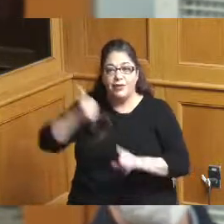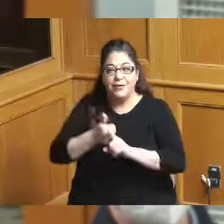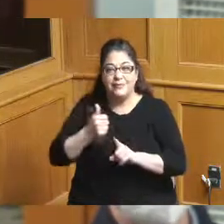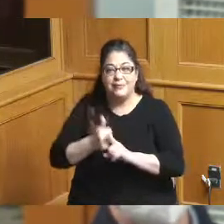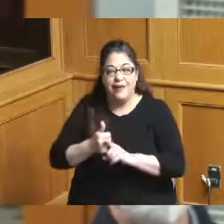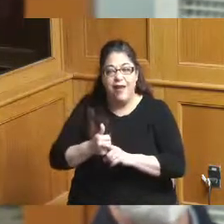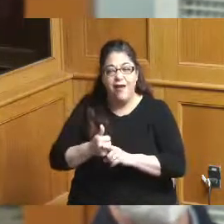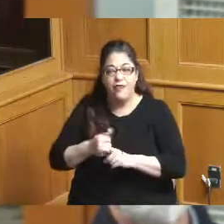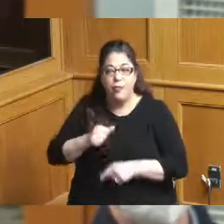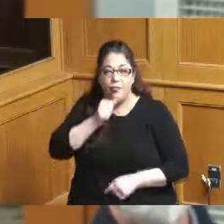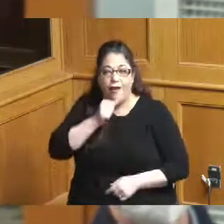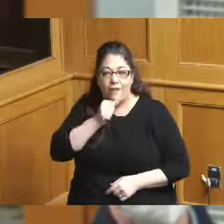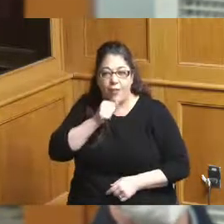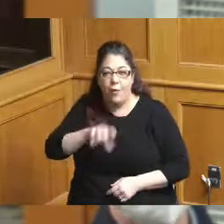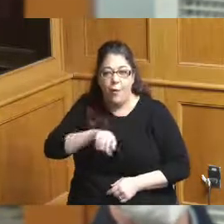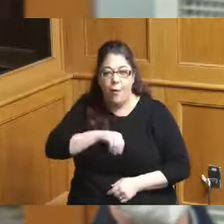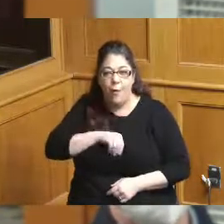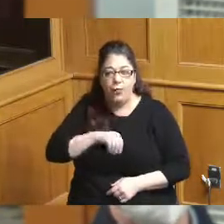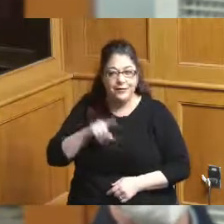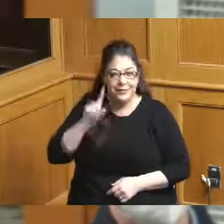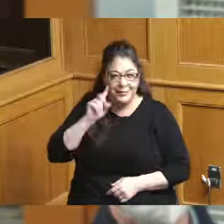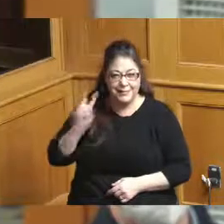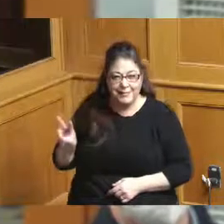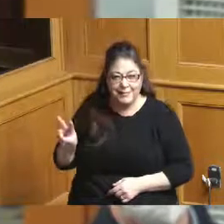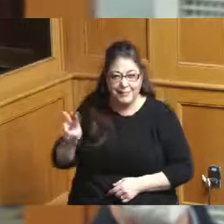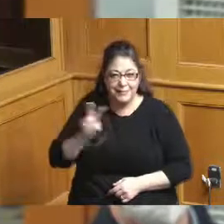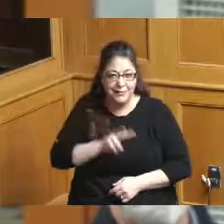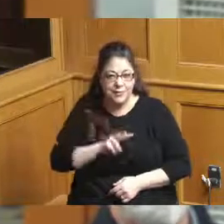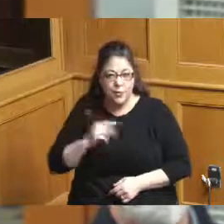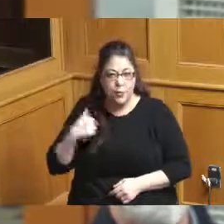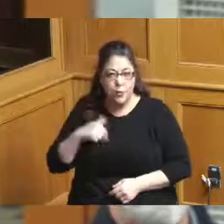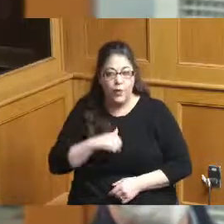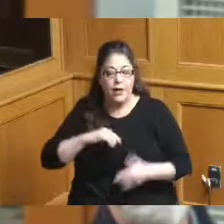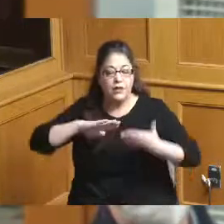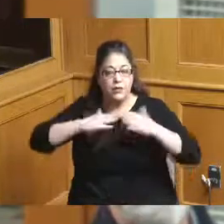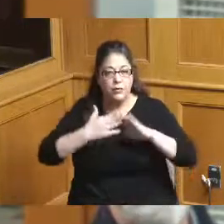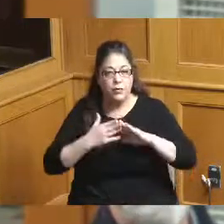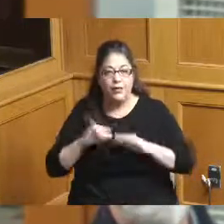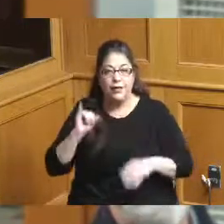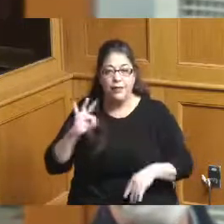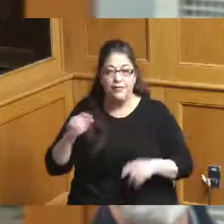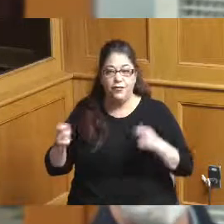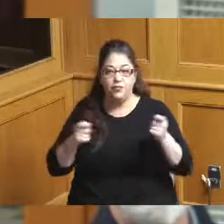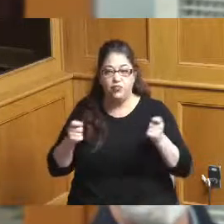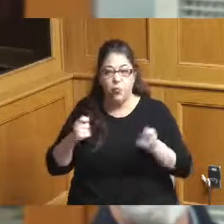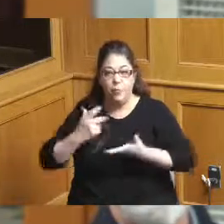and I think that's the thought is do we as a community get control that parking to then support